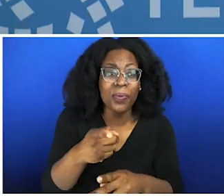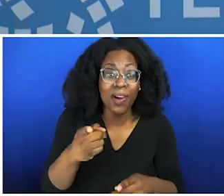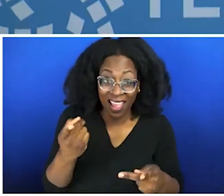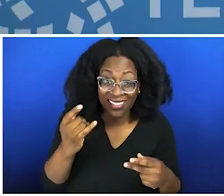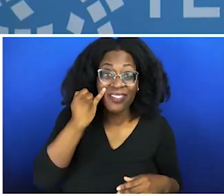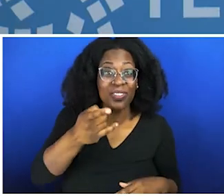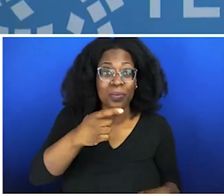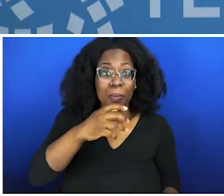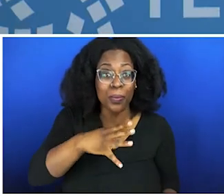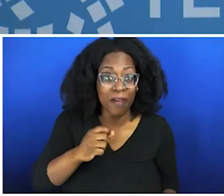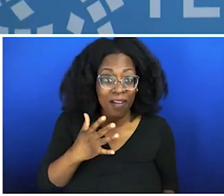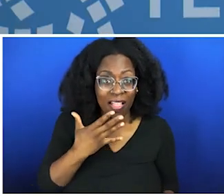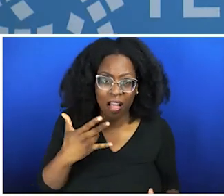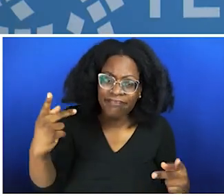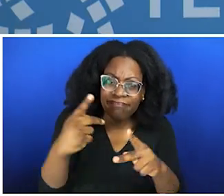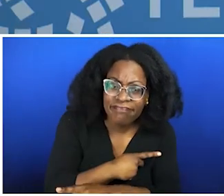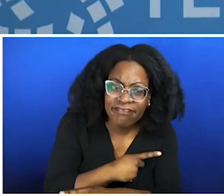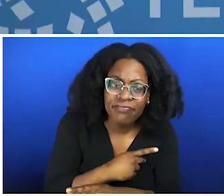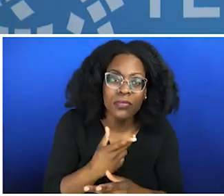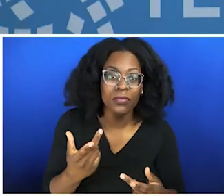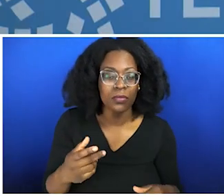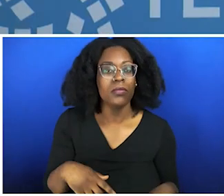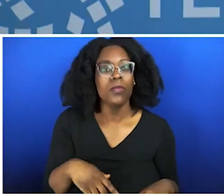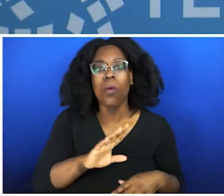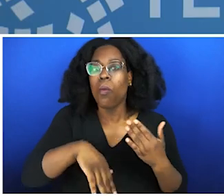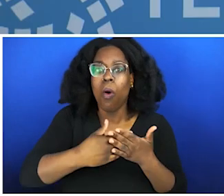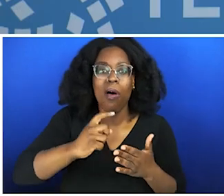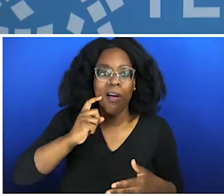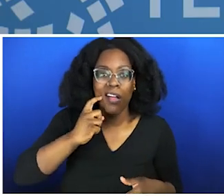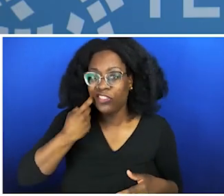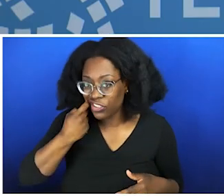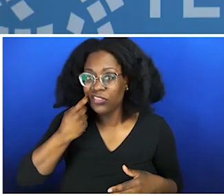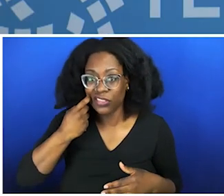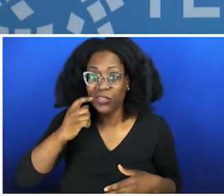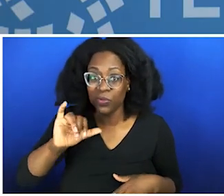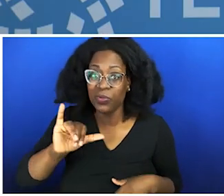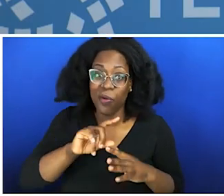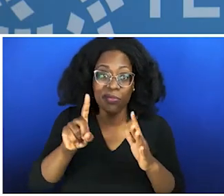So we're all running around trying to solve all these different issues, and their root cause is the intergenerational trauma and the systemic disenfranchisement — I'm trying